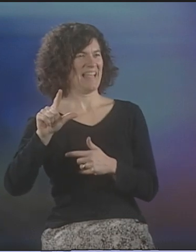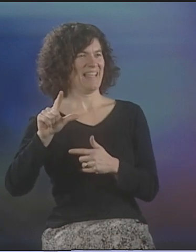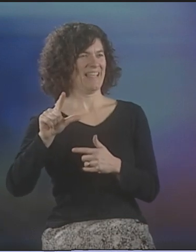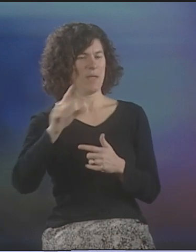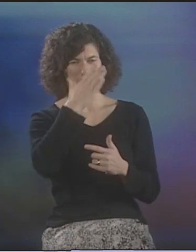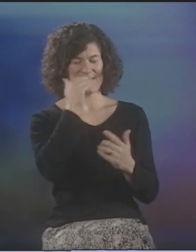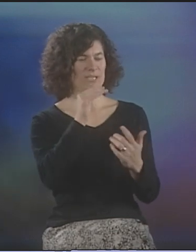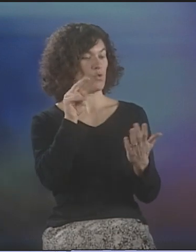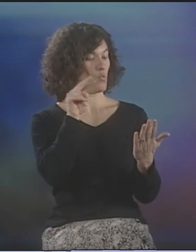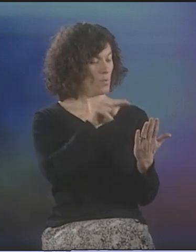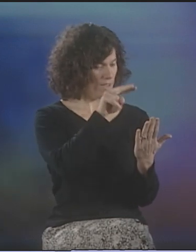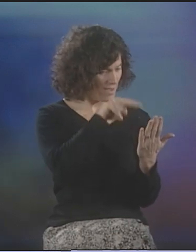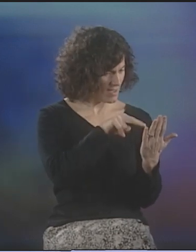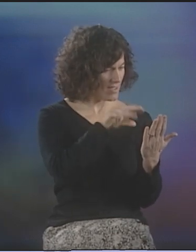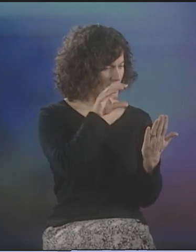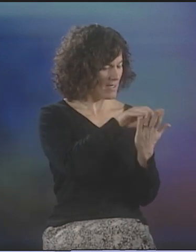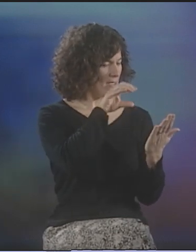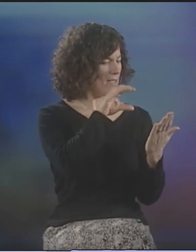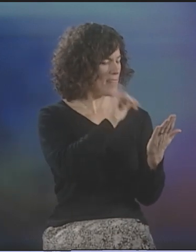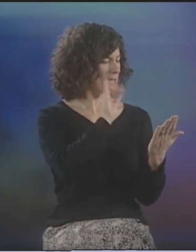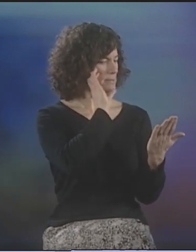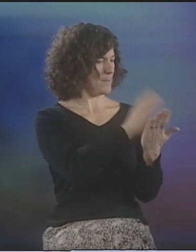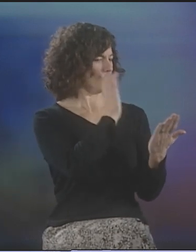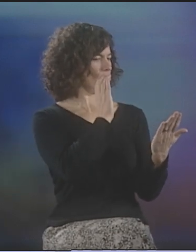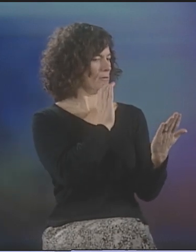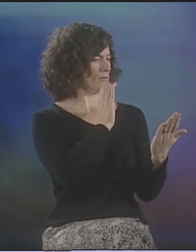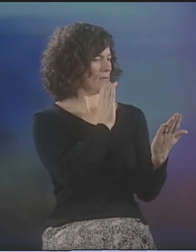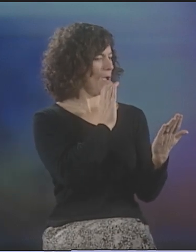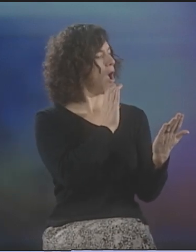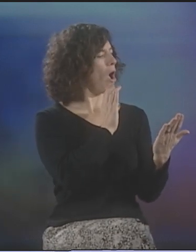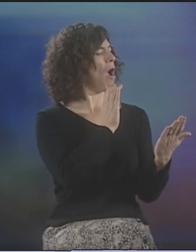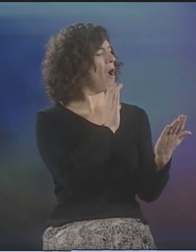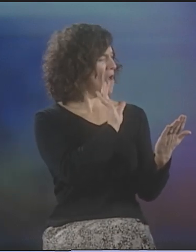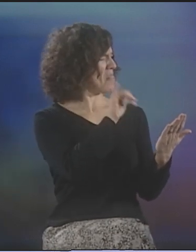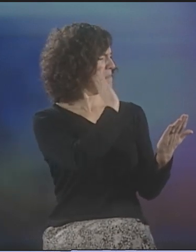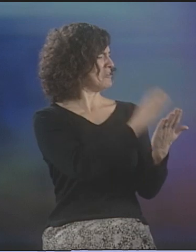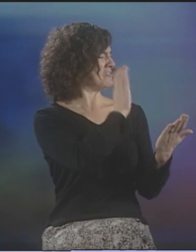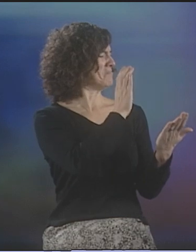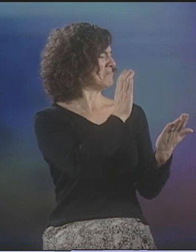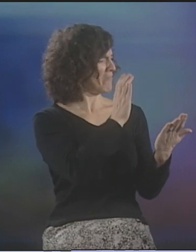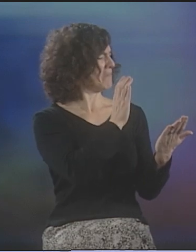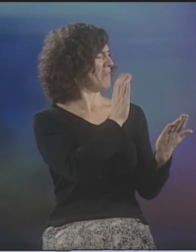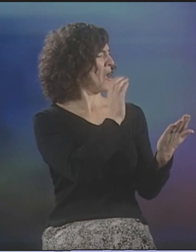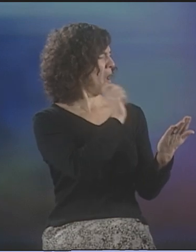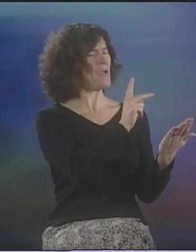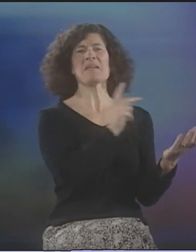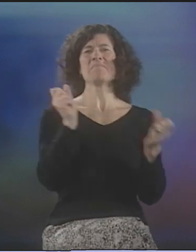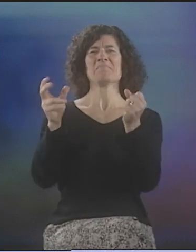BECAUSE I WOULD READ THIS AND SEE A PICTURE IN MY MIND IMMEDIATELY, BECAUSE IT WAS SO MUCH LIKE A PAINTING. AND IT SEEMED A LITTLE BIT EASIER